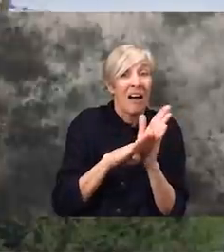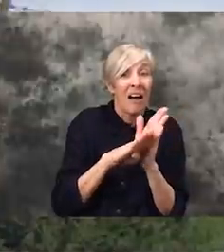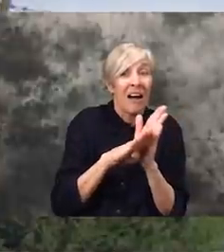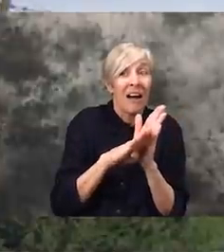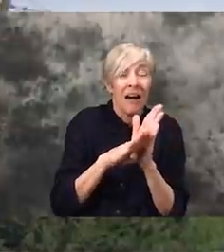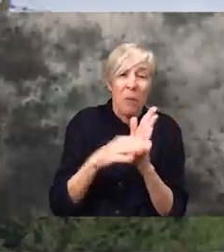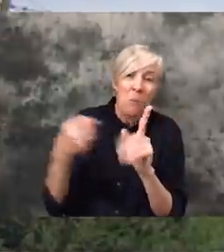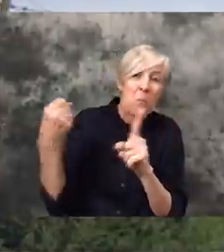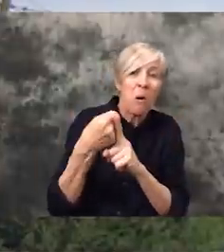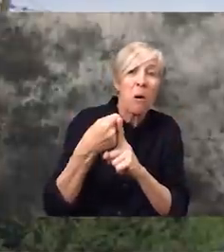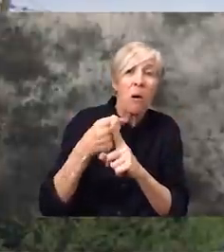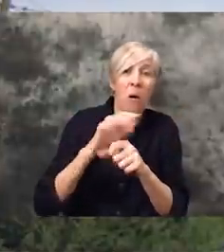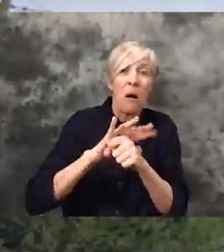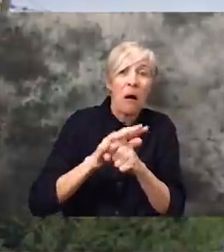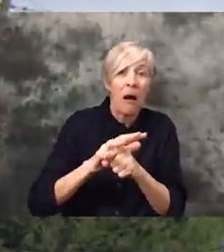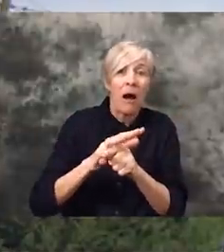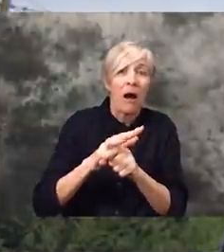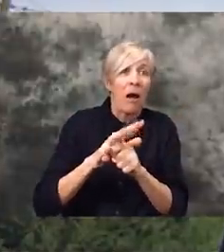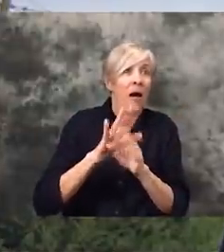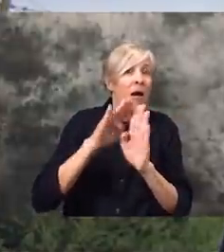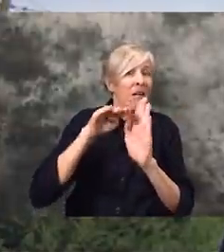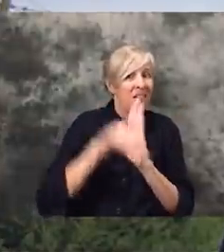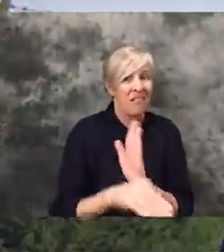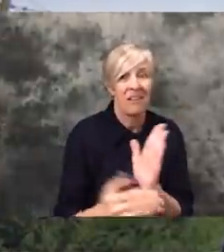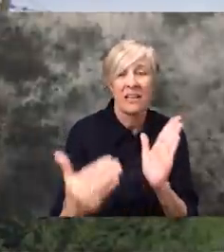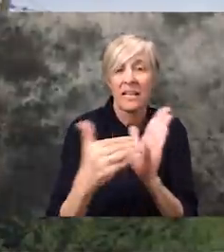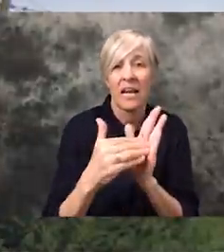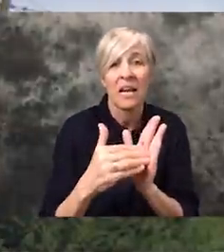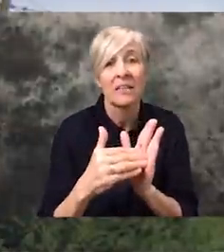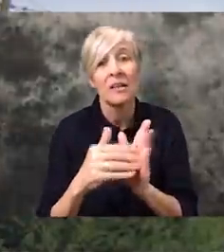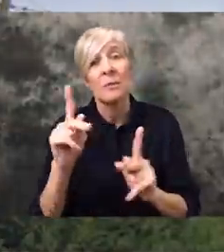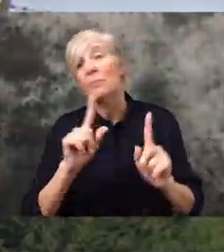it. When we go out and we'll go to the supermarket or pharmacy there's this